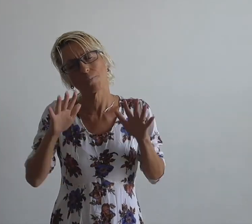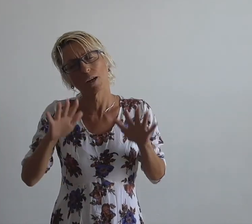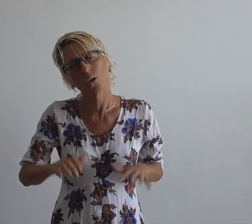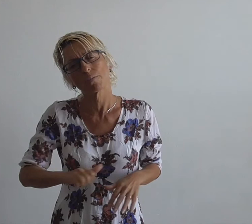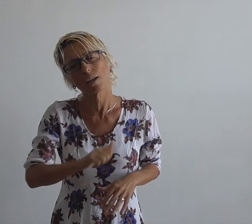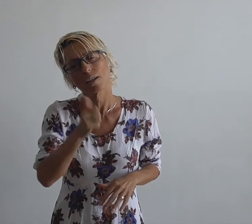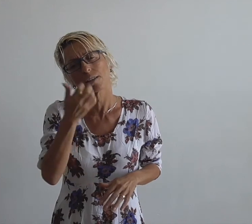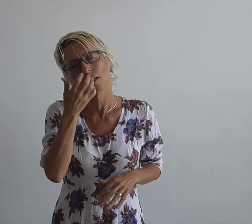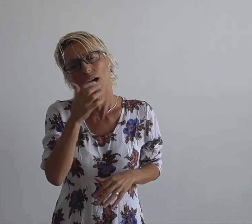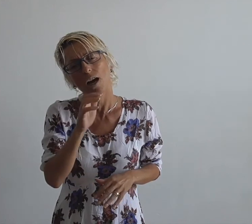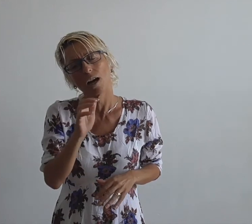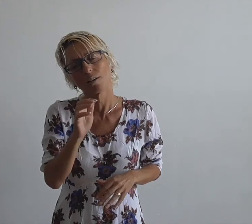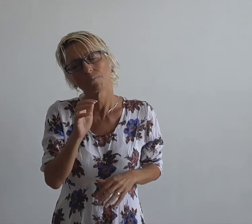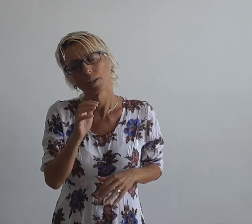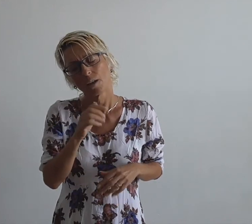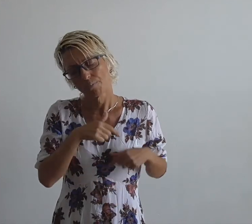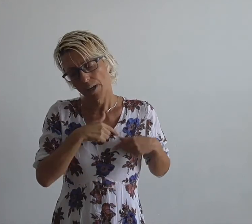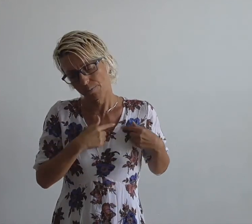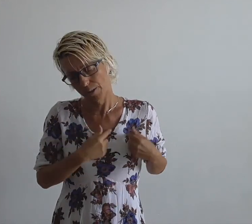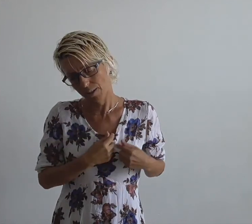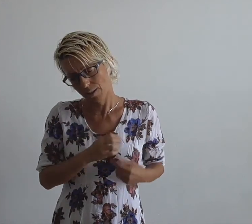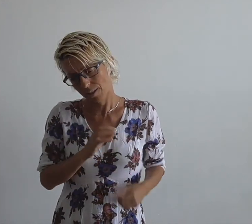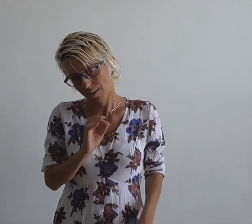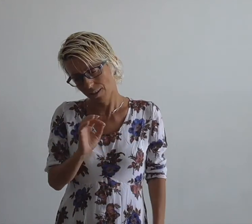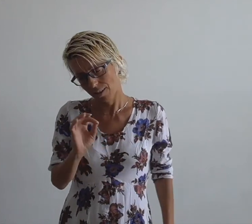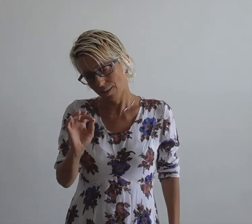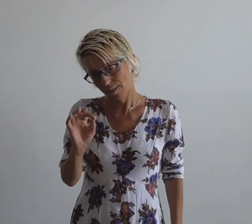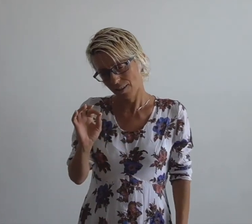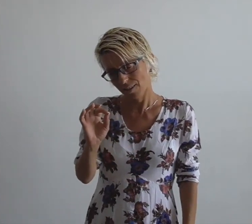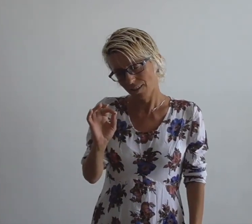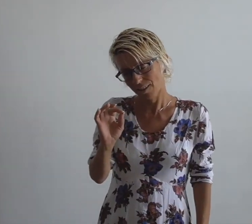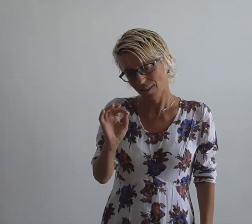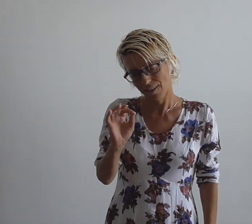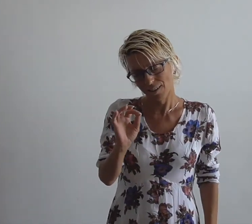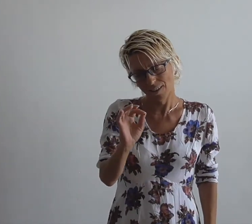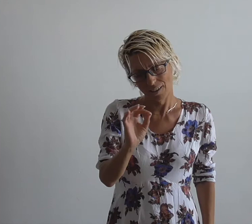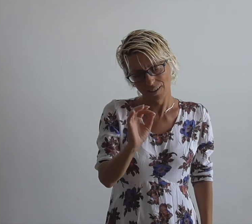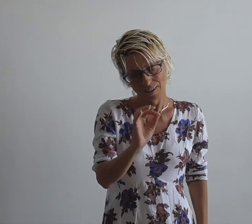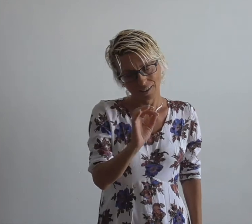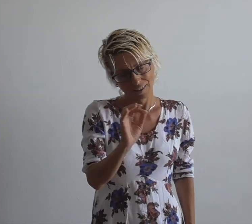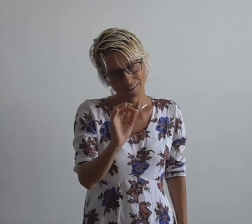To the warmest place in your heart